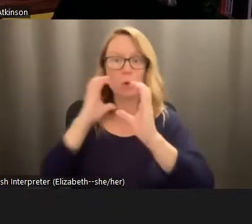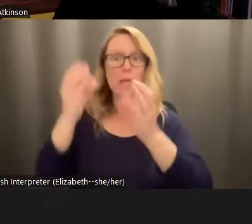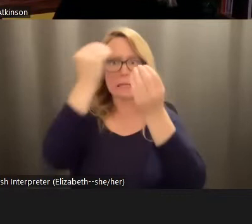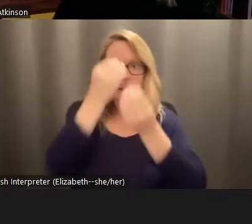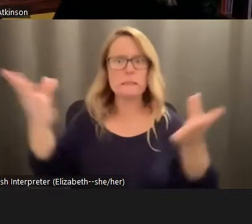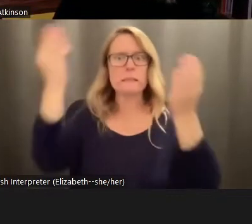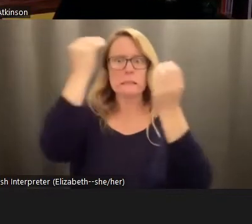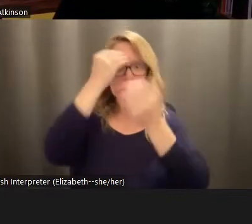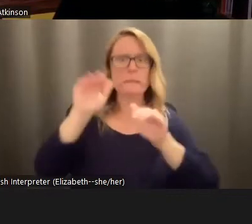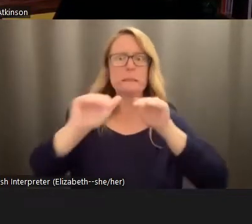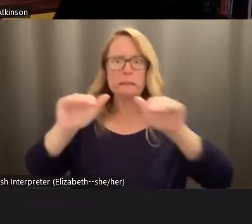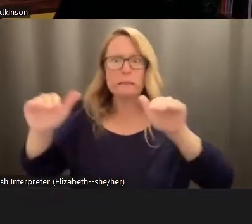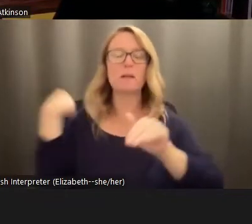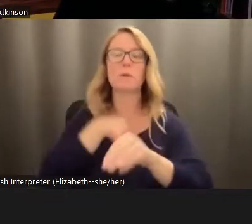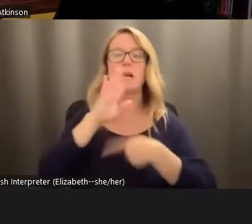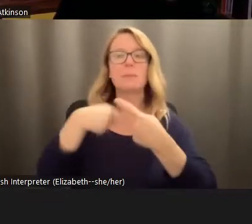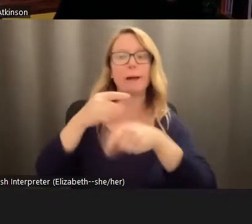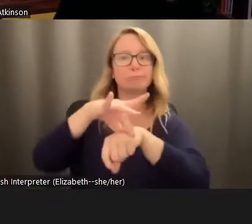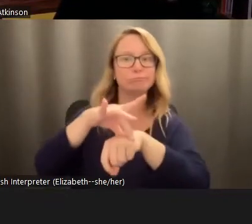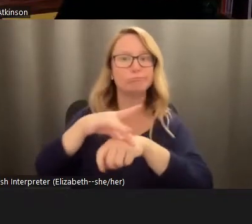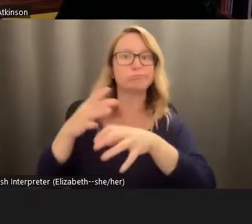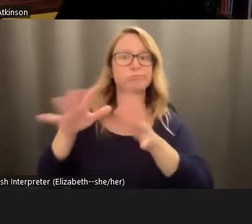talked about planetary destruction using statistics and